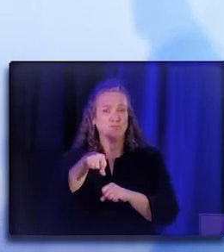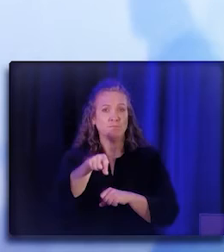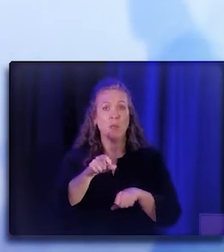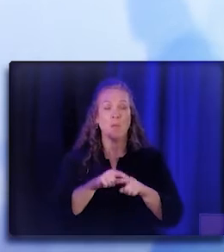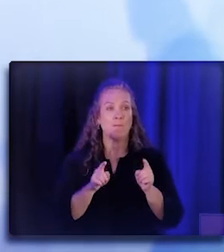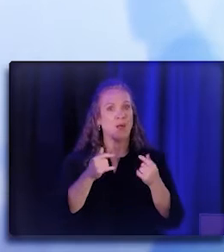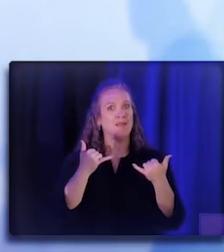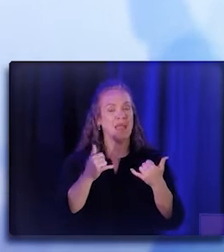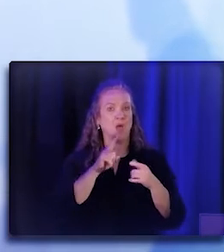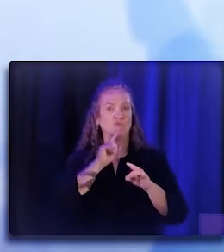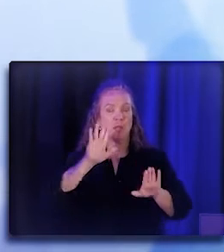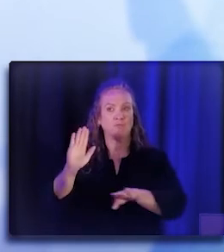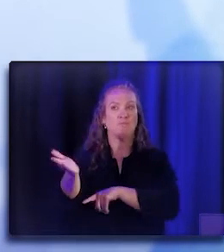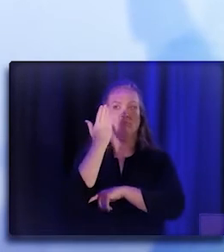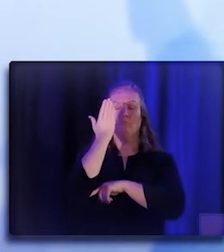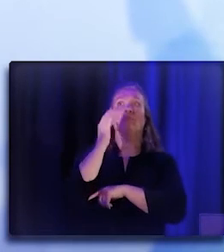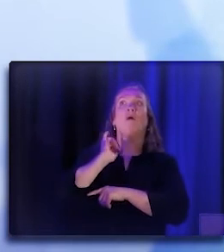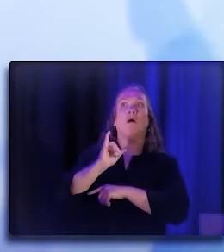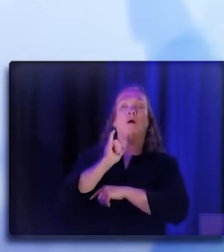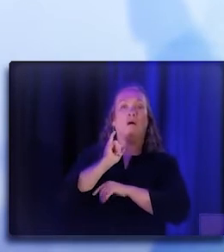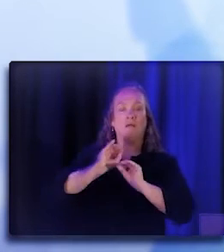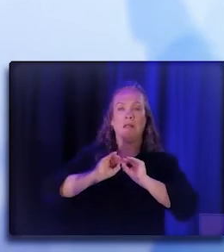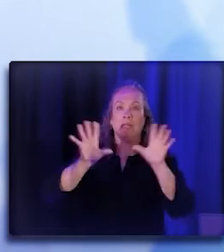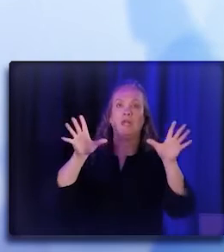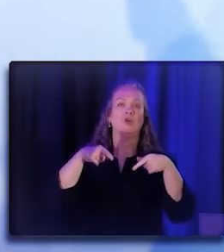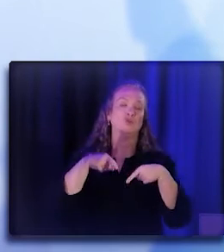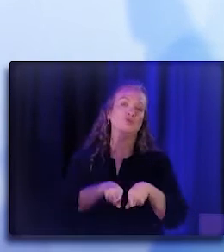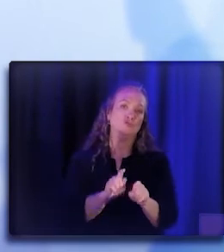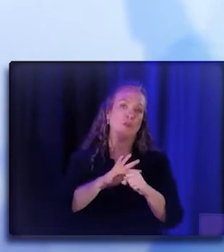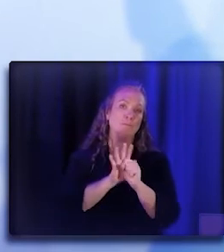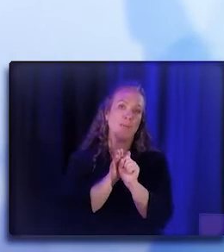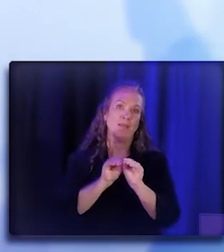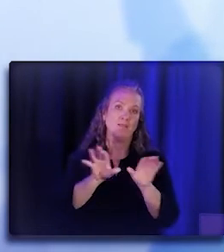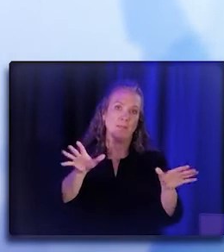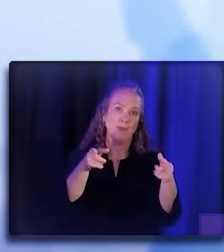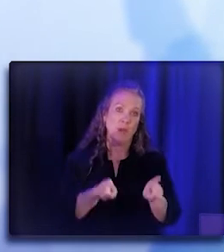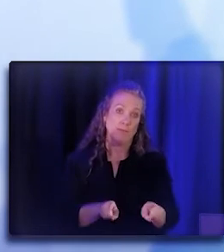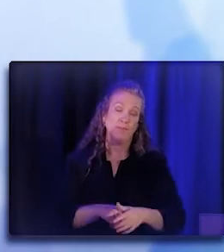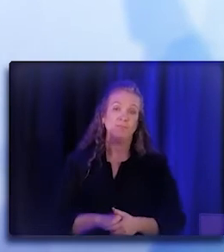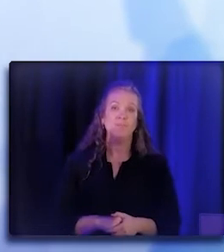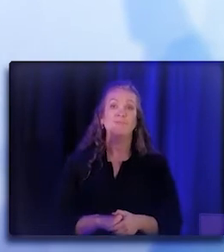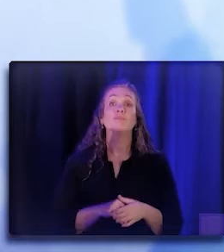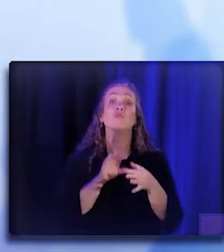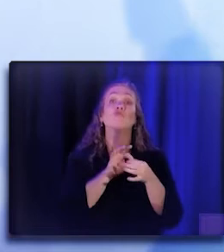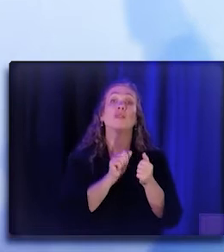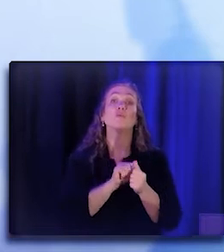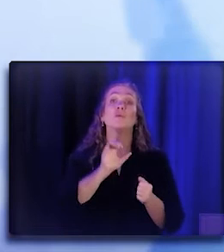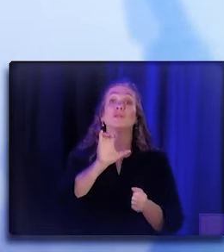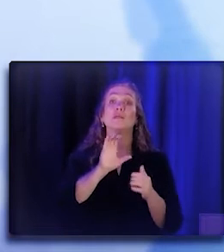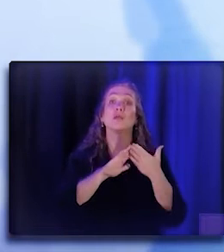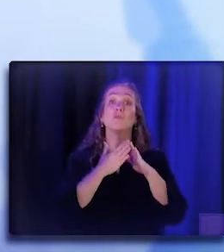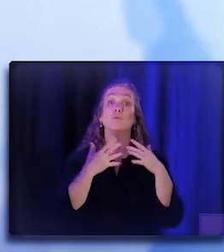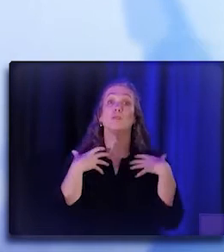with the COVID and the pandemic. In terms of community health workers, I wanted to talk a little bit about my personal experience